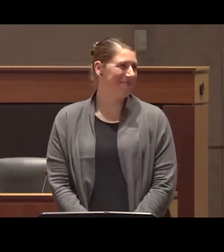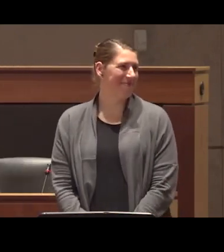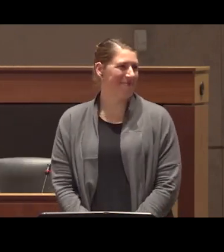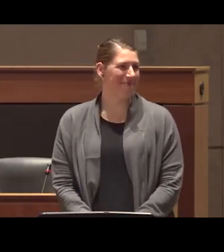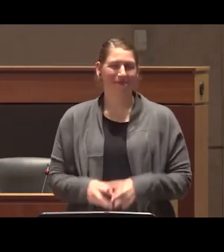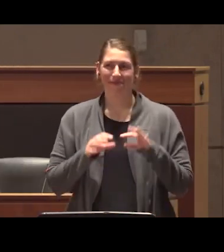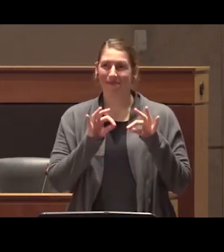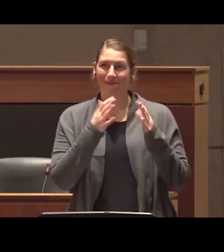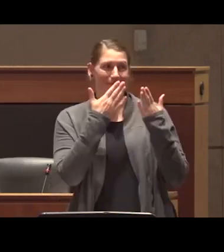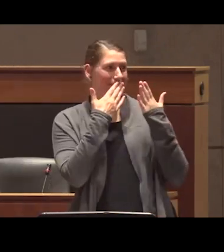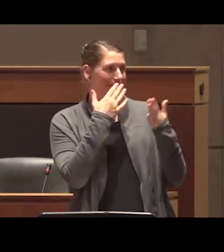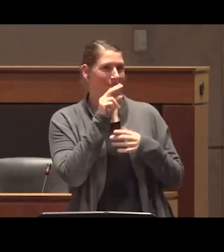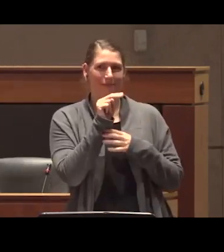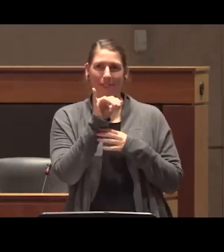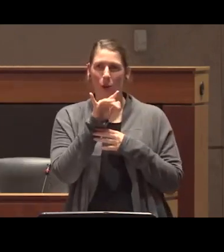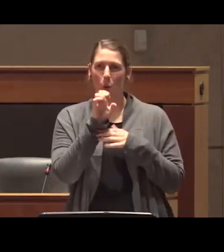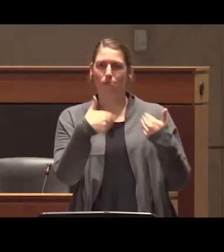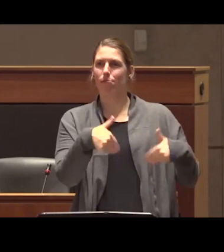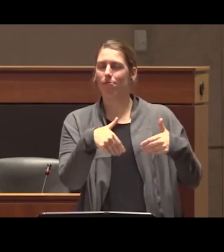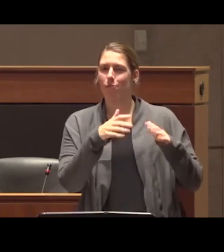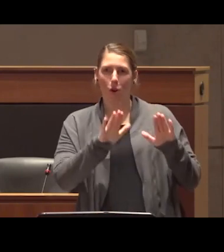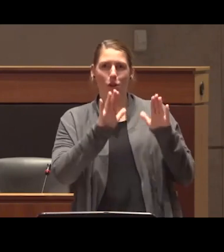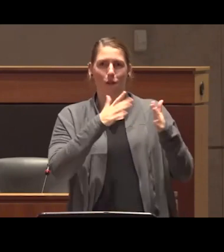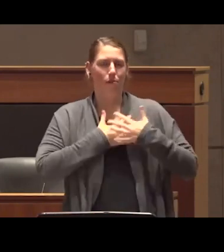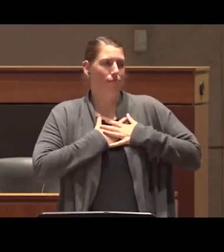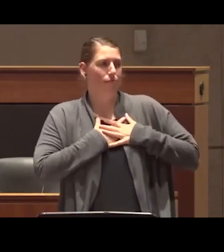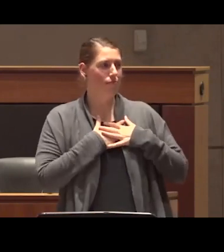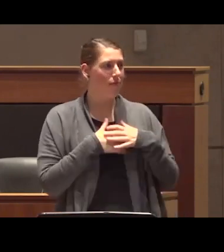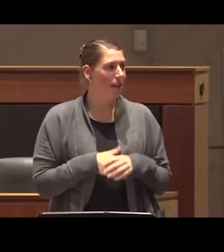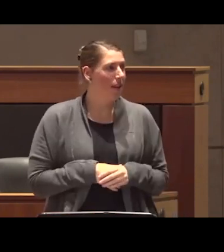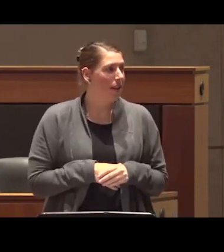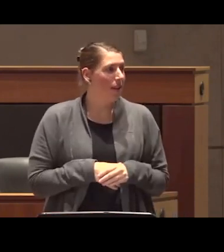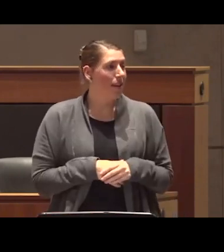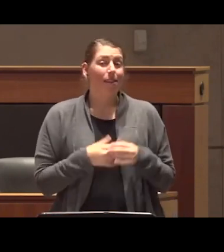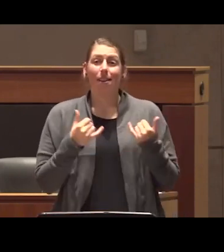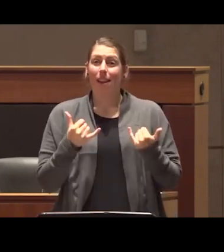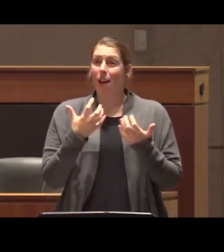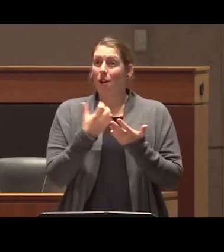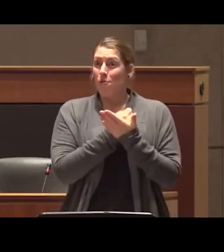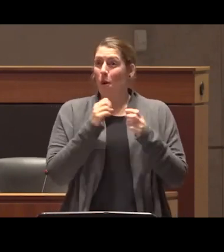thank you Nicole that that was wonderful and we have the opportunity now for questions from the